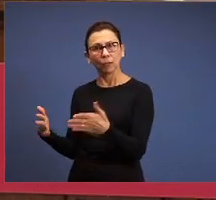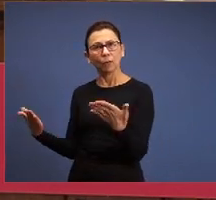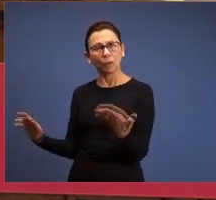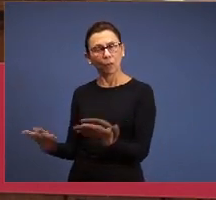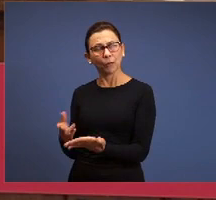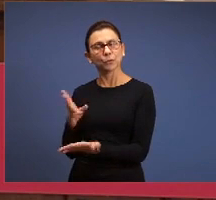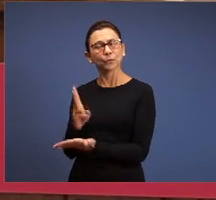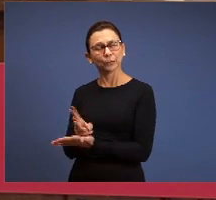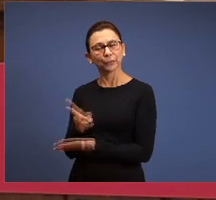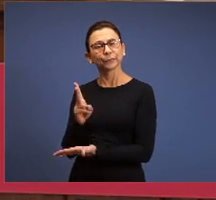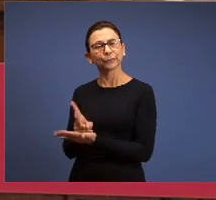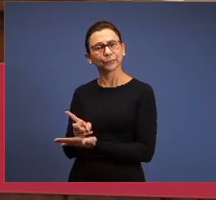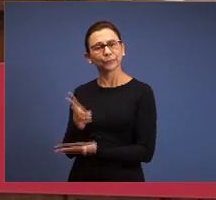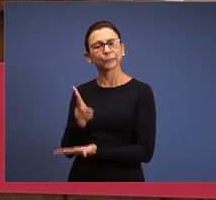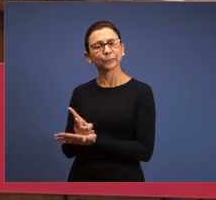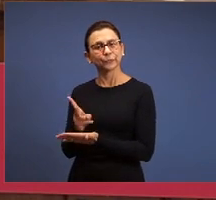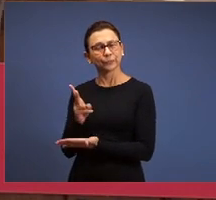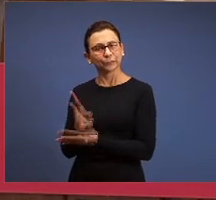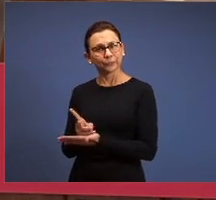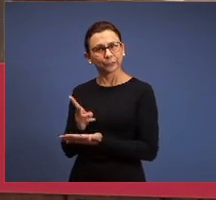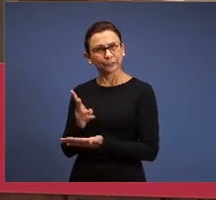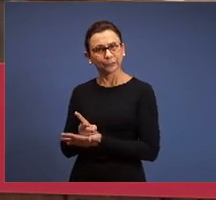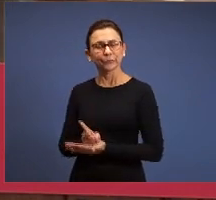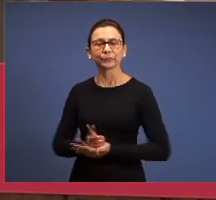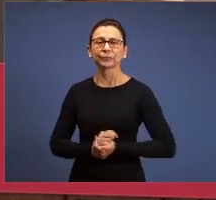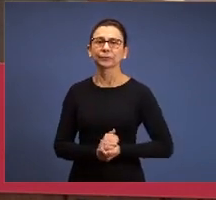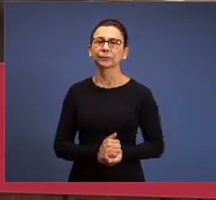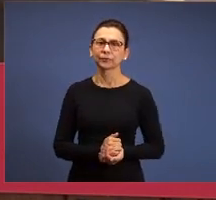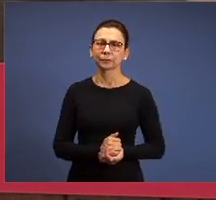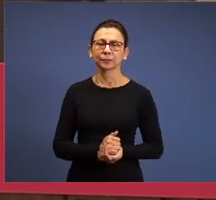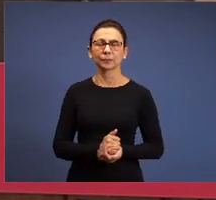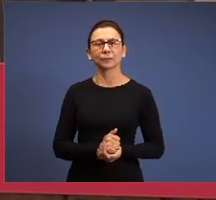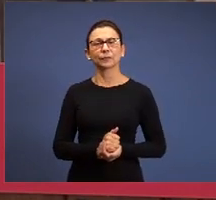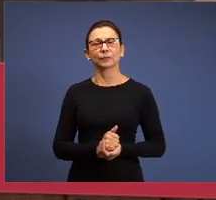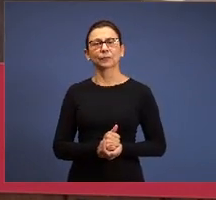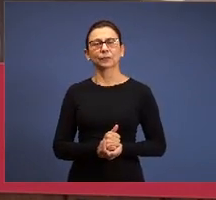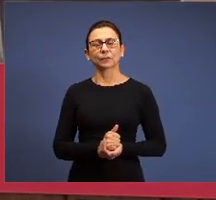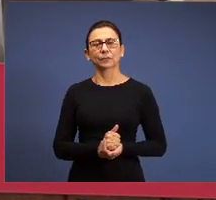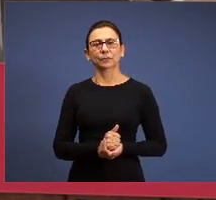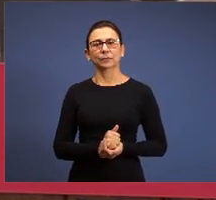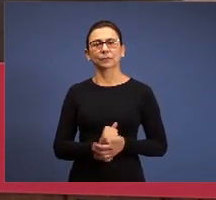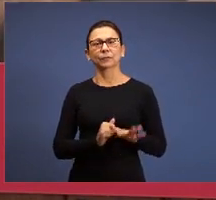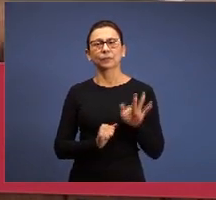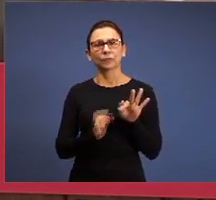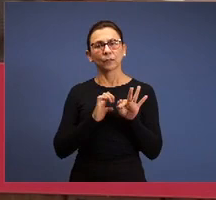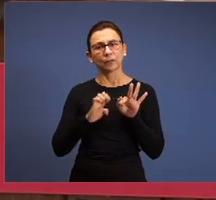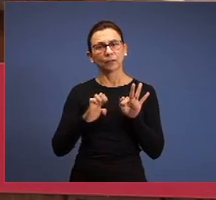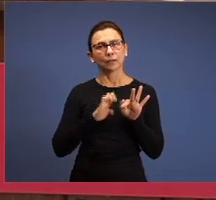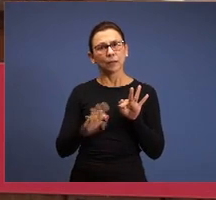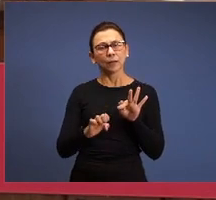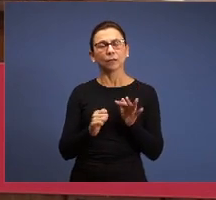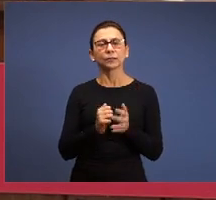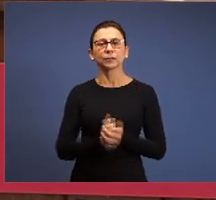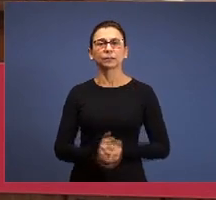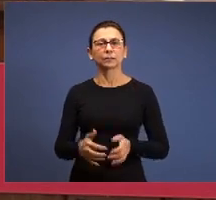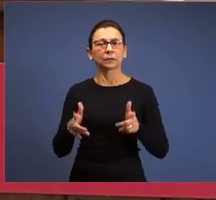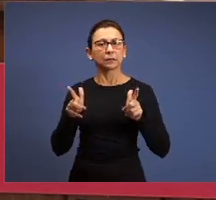in Sardis, that also are in Philadelphia and Laodicea the same struggles, there is no